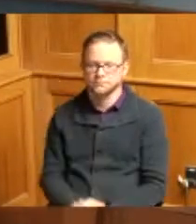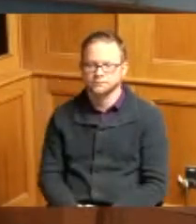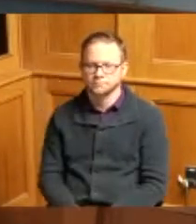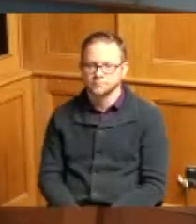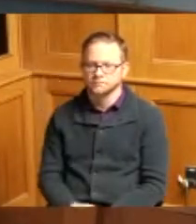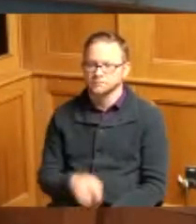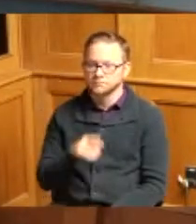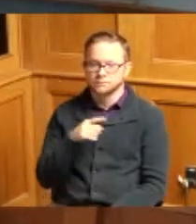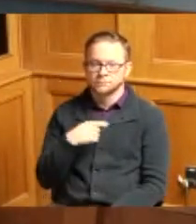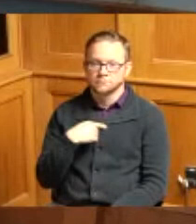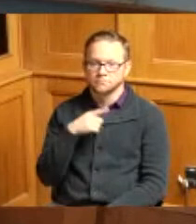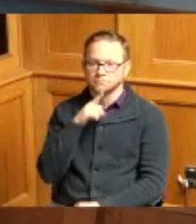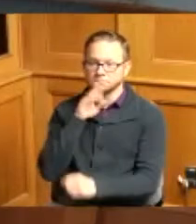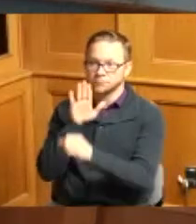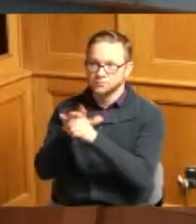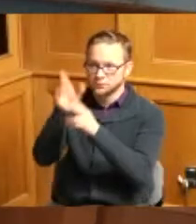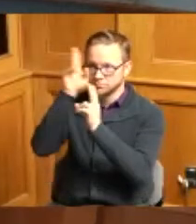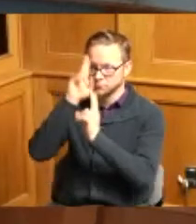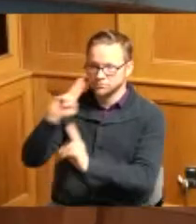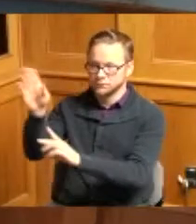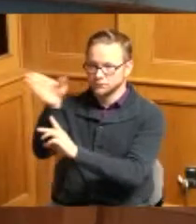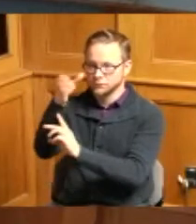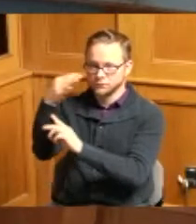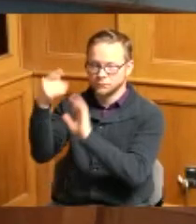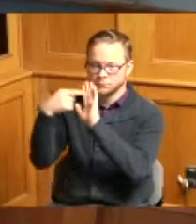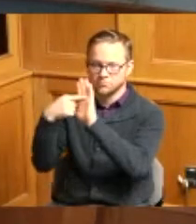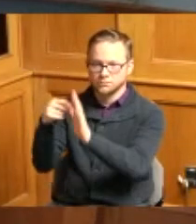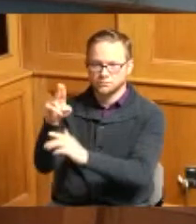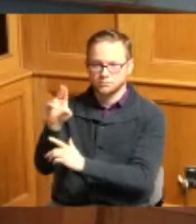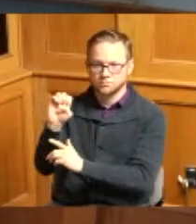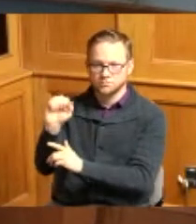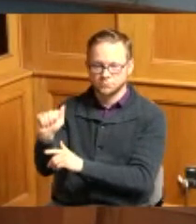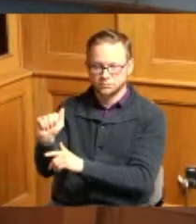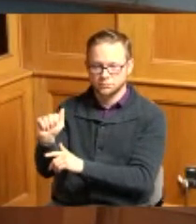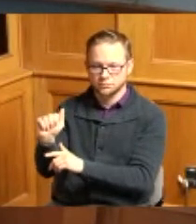I pledge allegiance to the flag of the United States of America